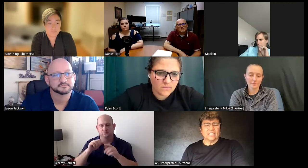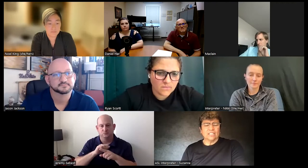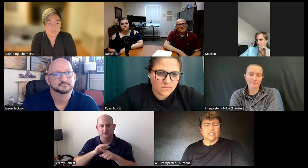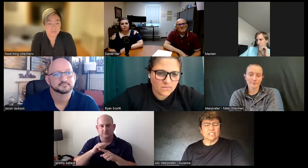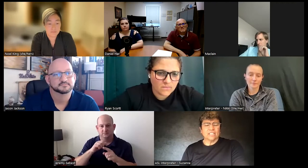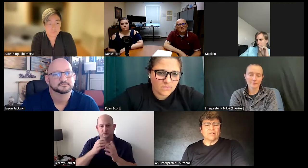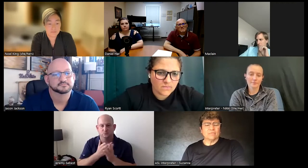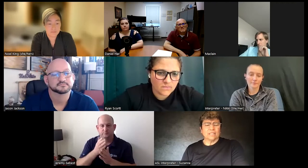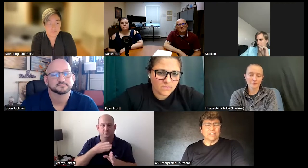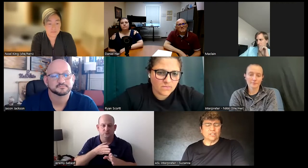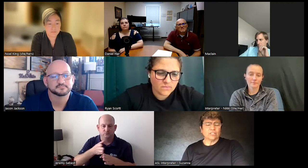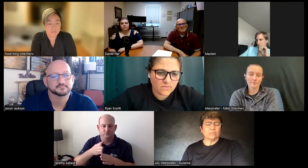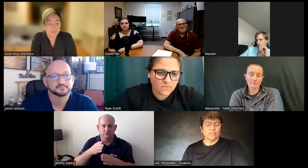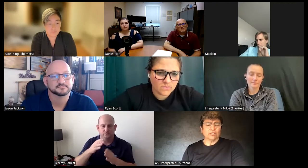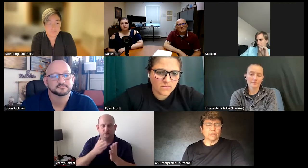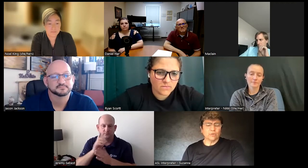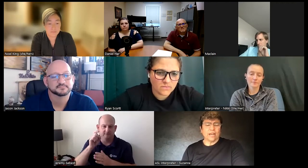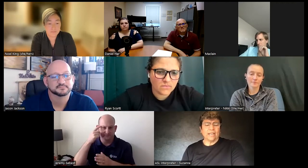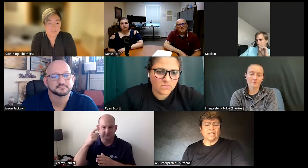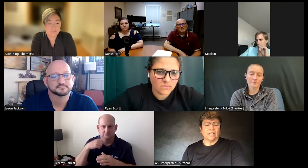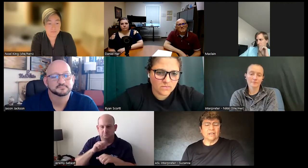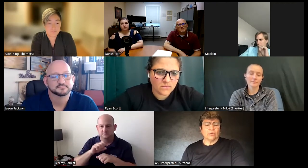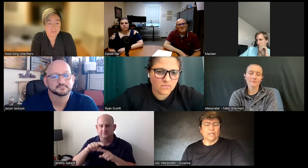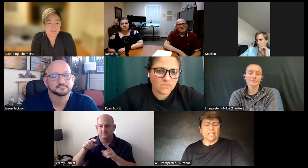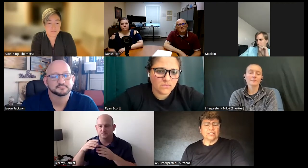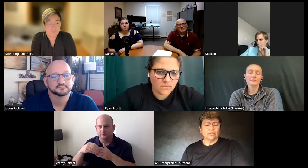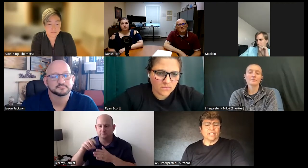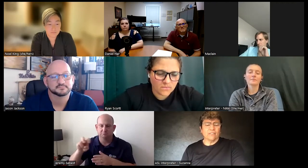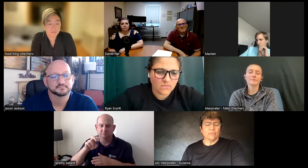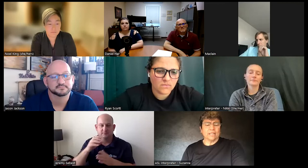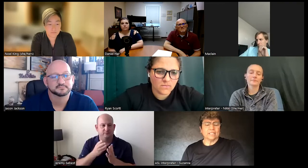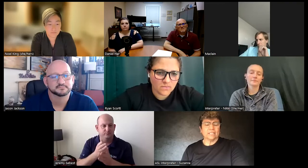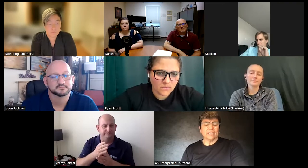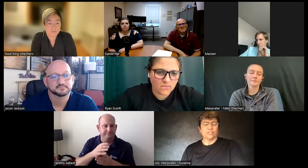it took some lead I took some leadership training related to the government and